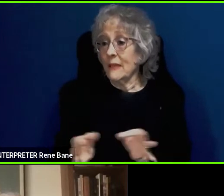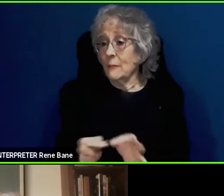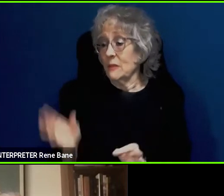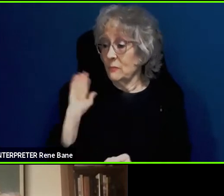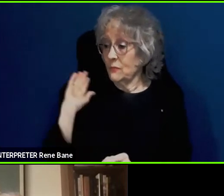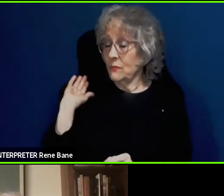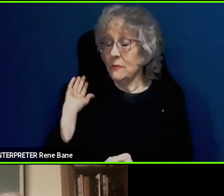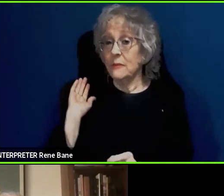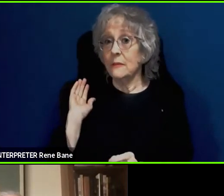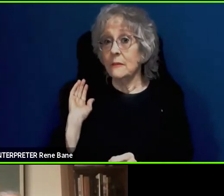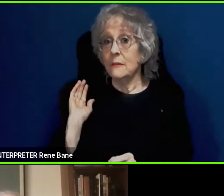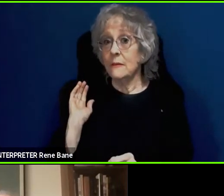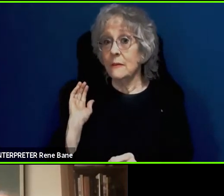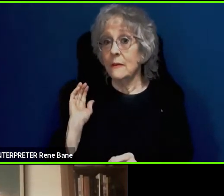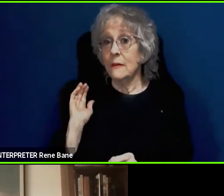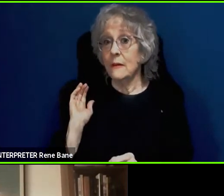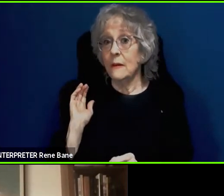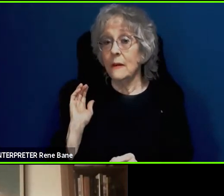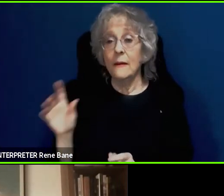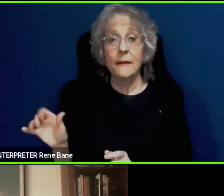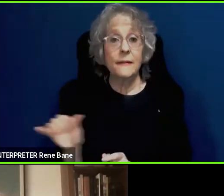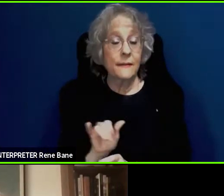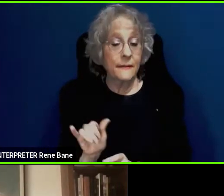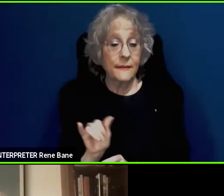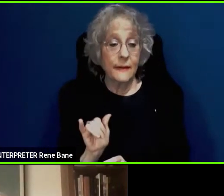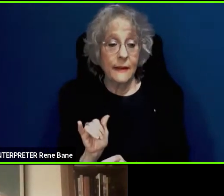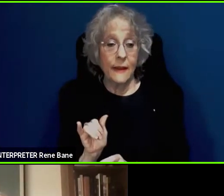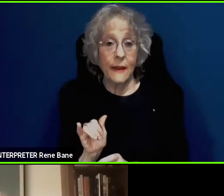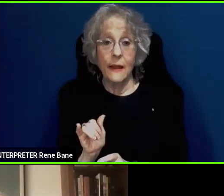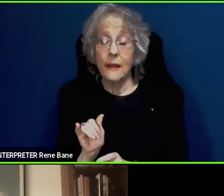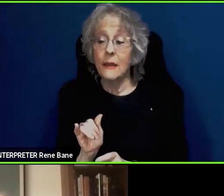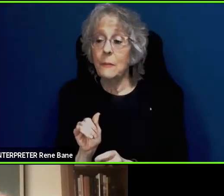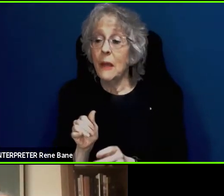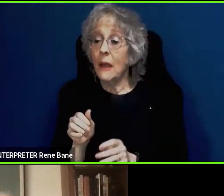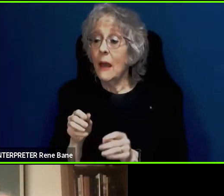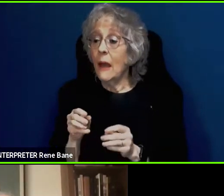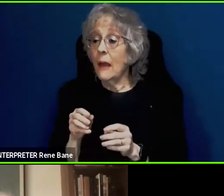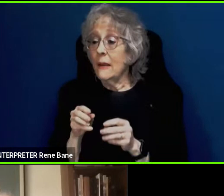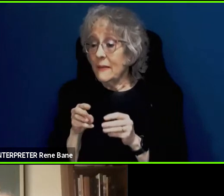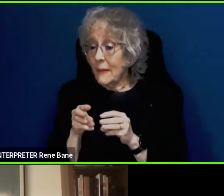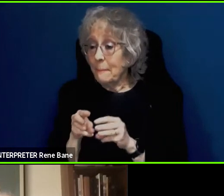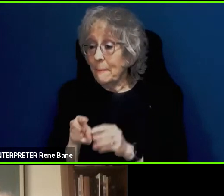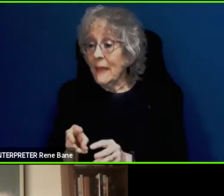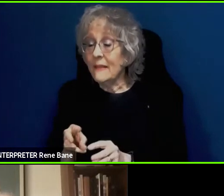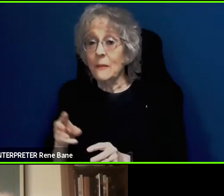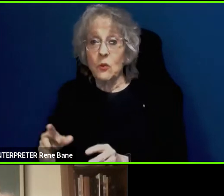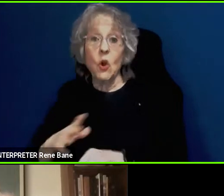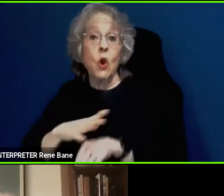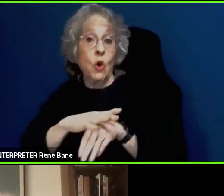the same means that the person used to call the vehicle would be used when you got into